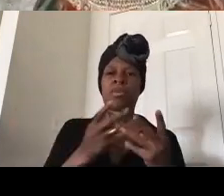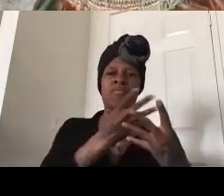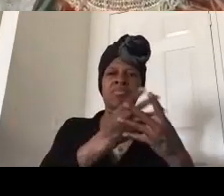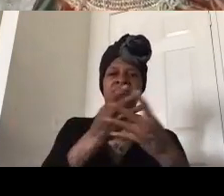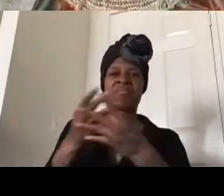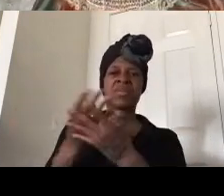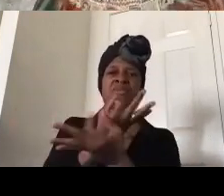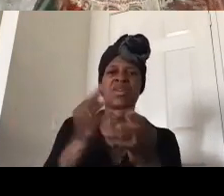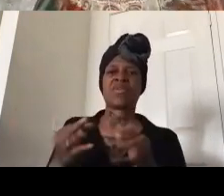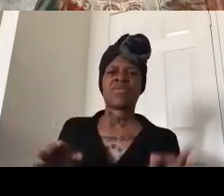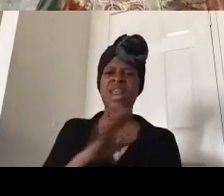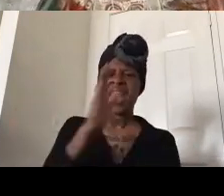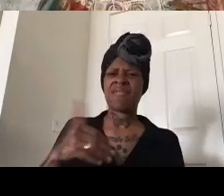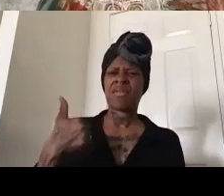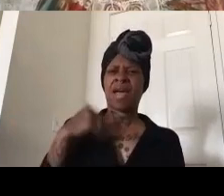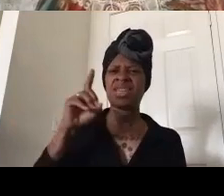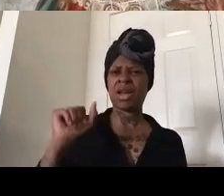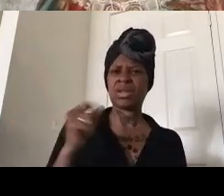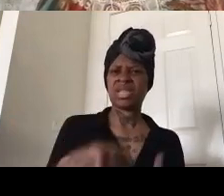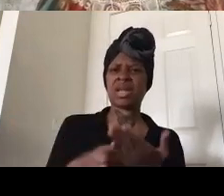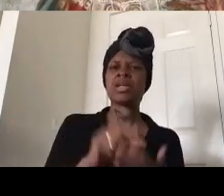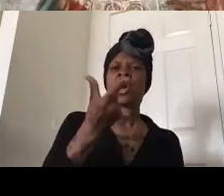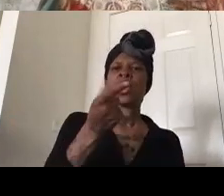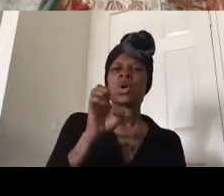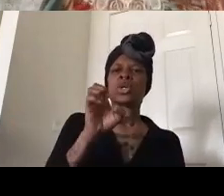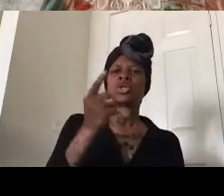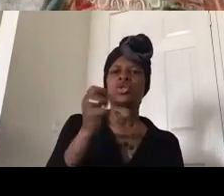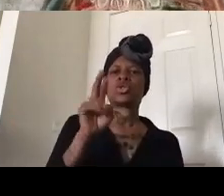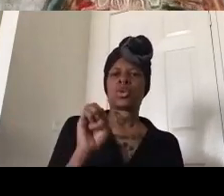about that so yes george gascon is the opponent